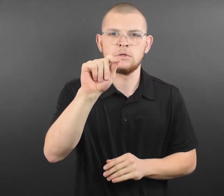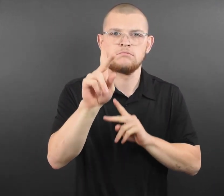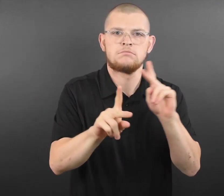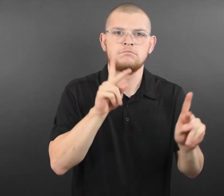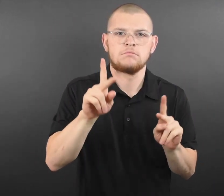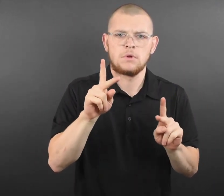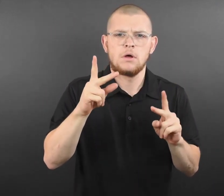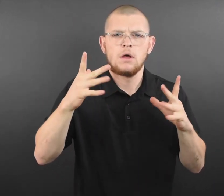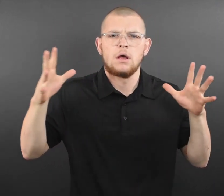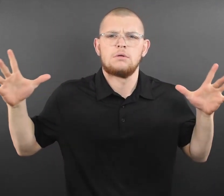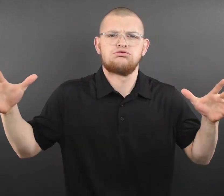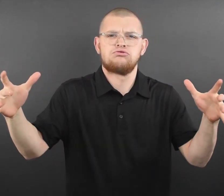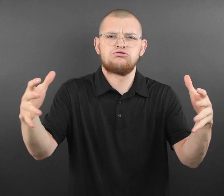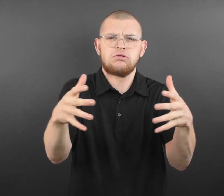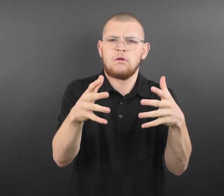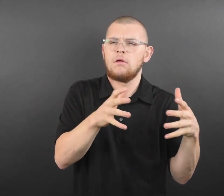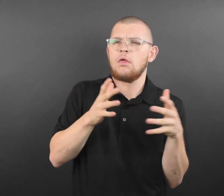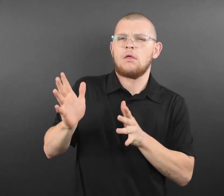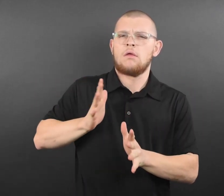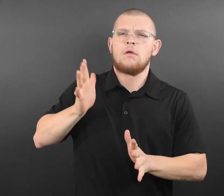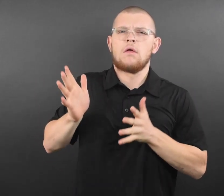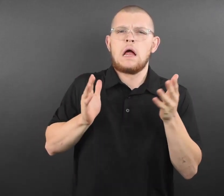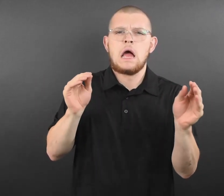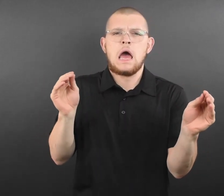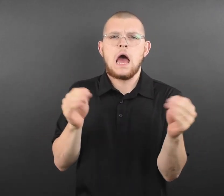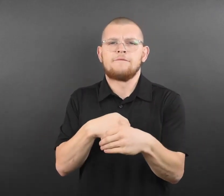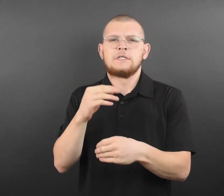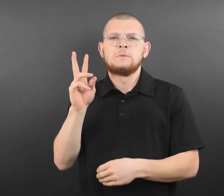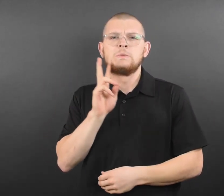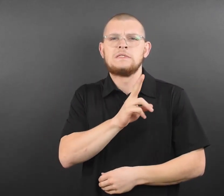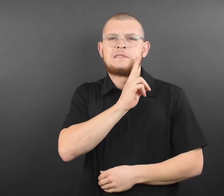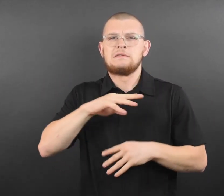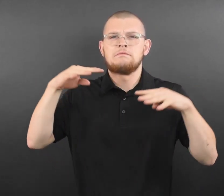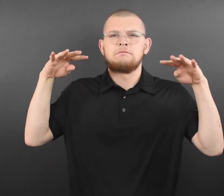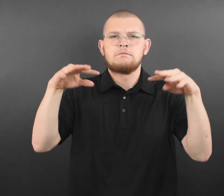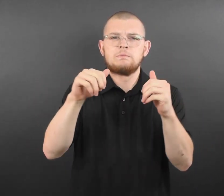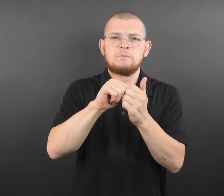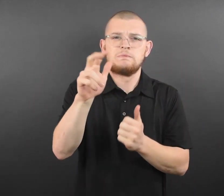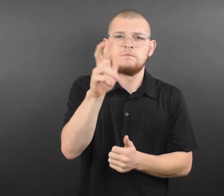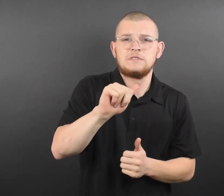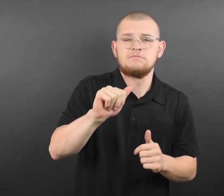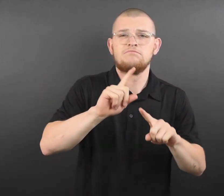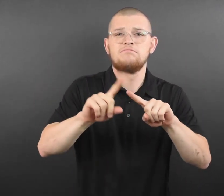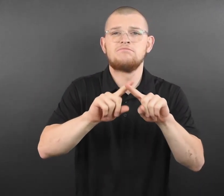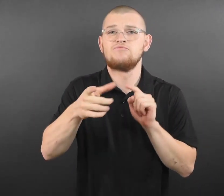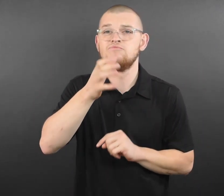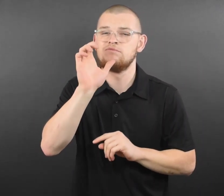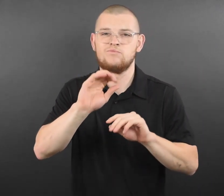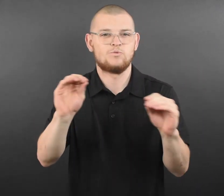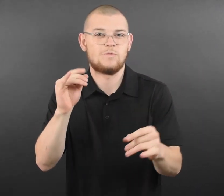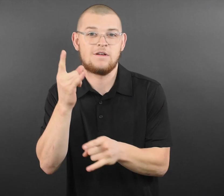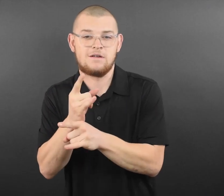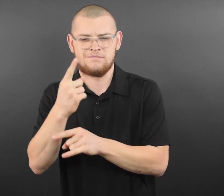four complimentary tickets to stay and watch that day’s game, and a meet and greet/photo moment with Twins Personnel.